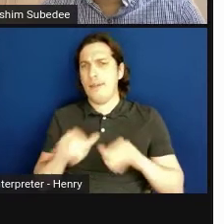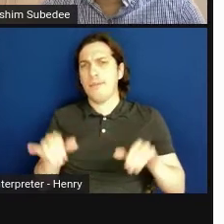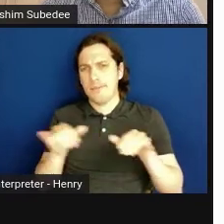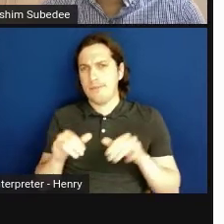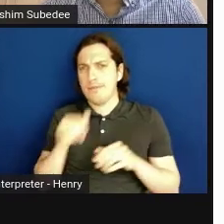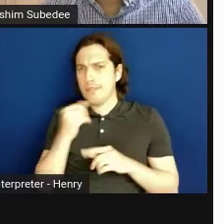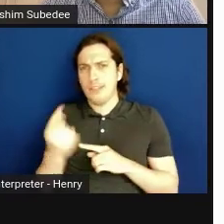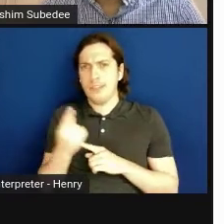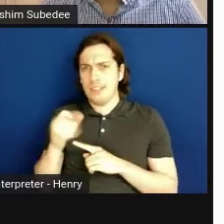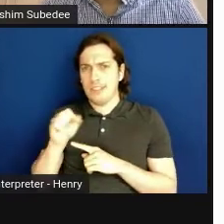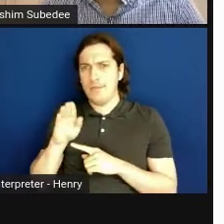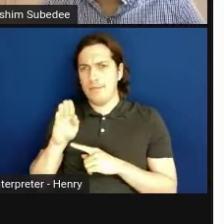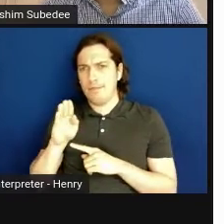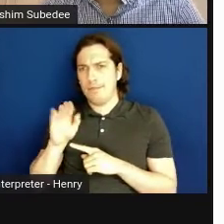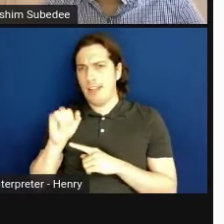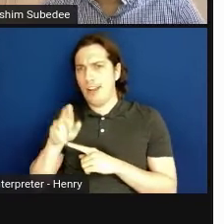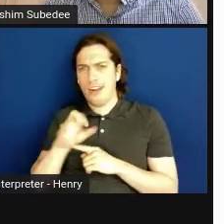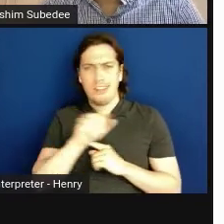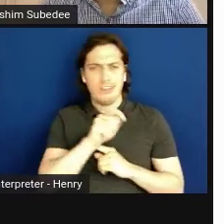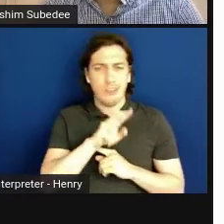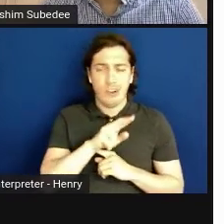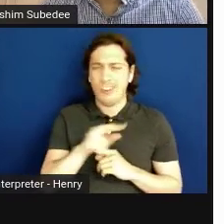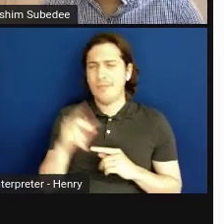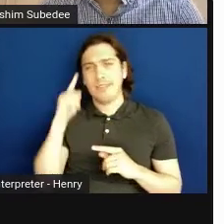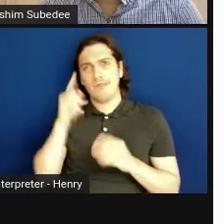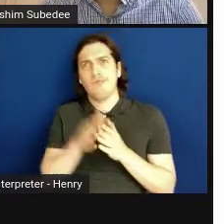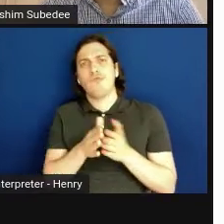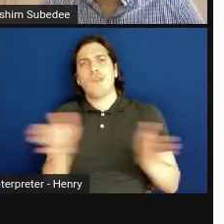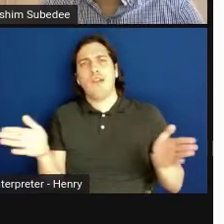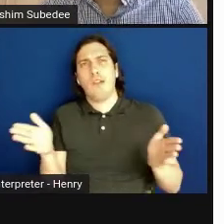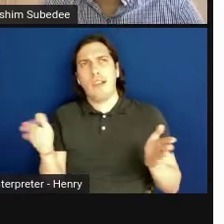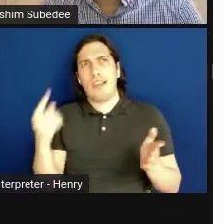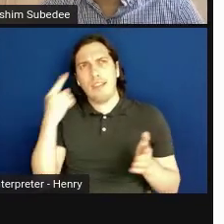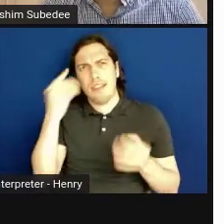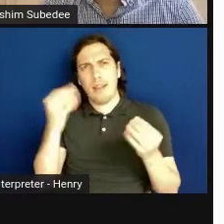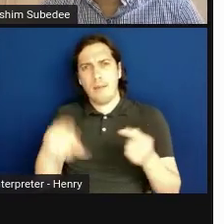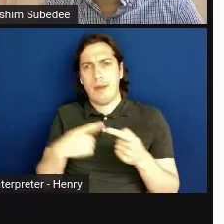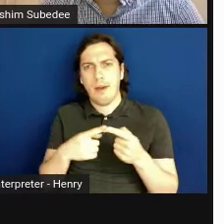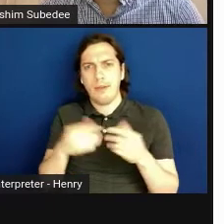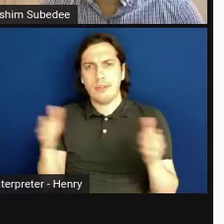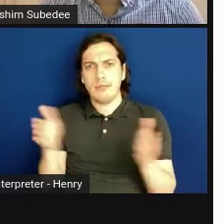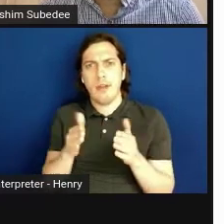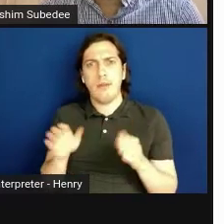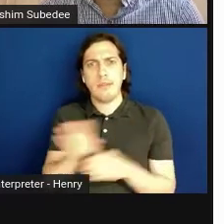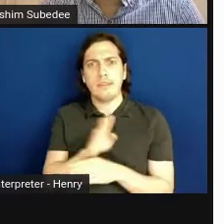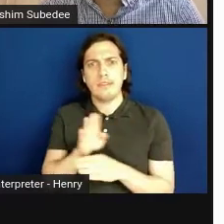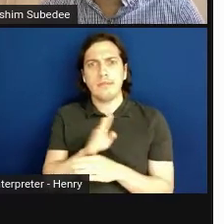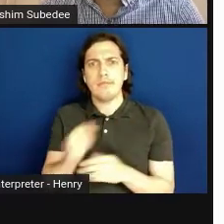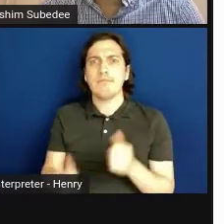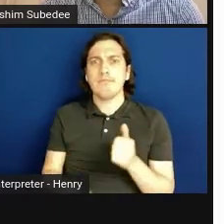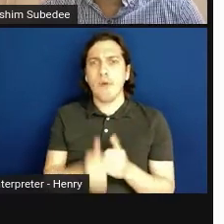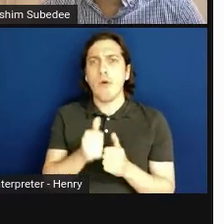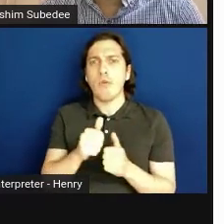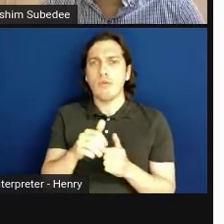In general, if you think about a small business, most of them, especially in biomedical field,